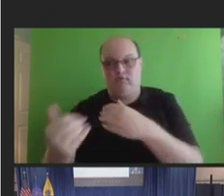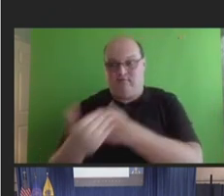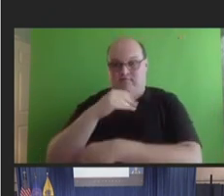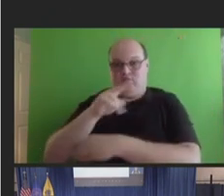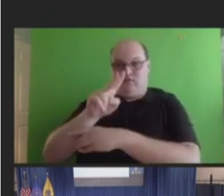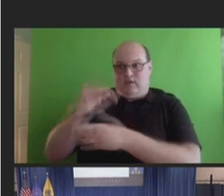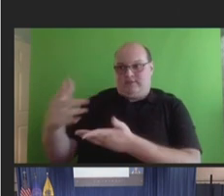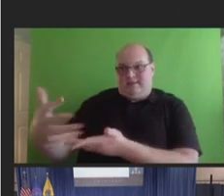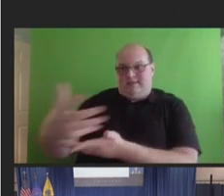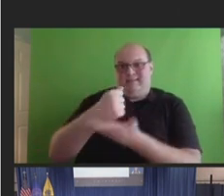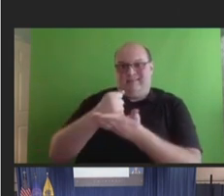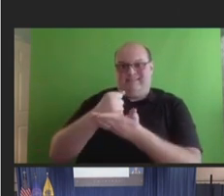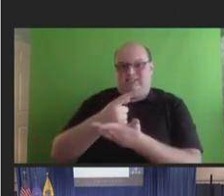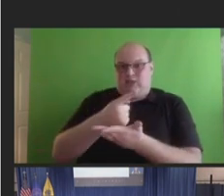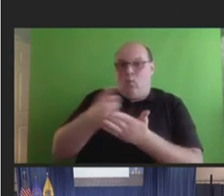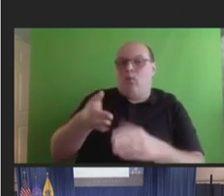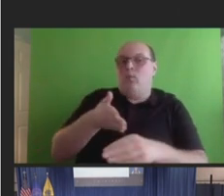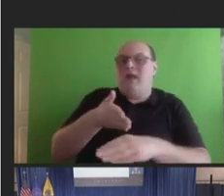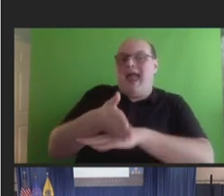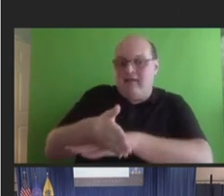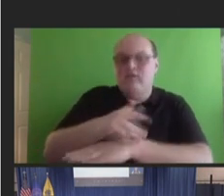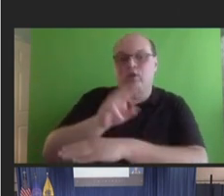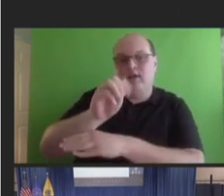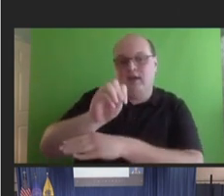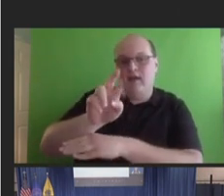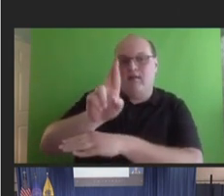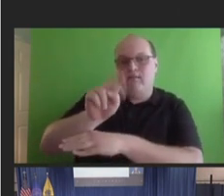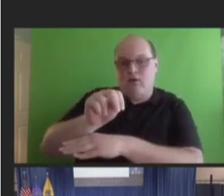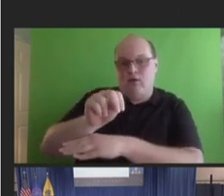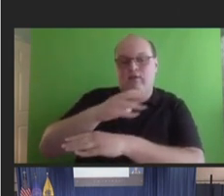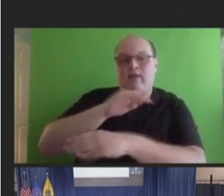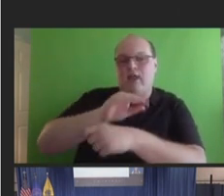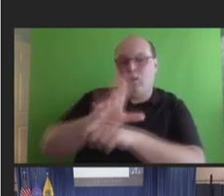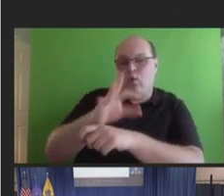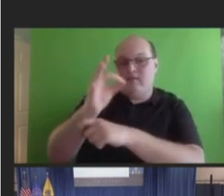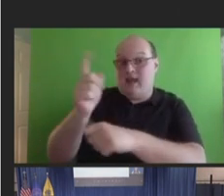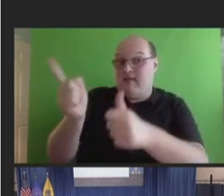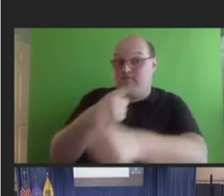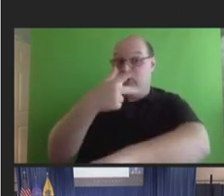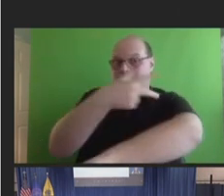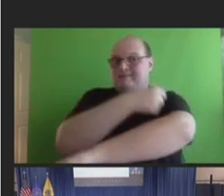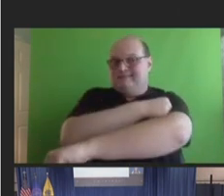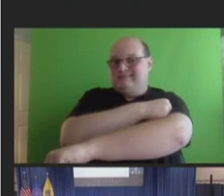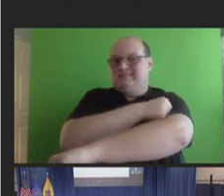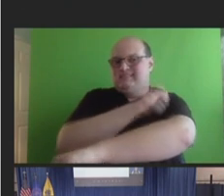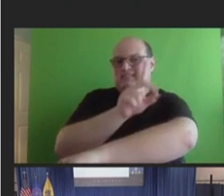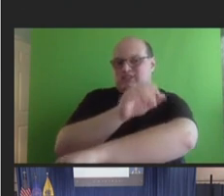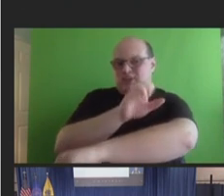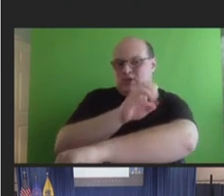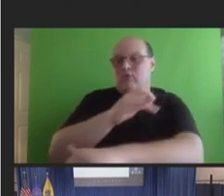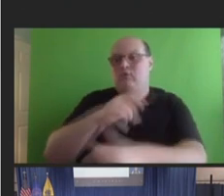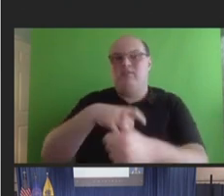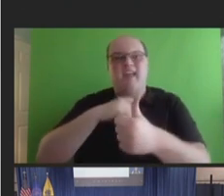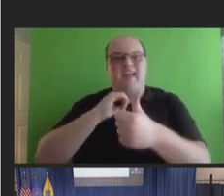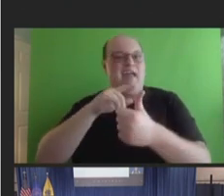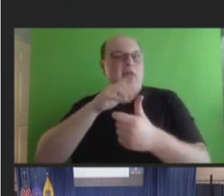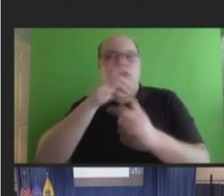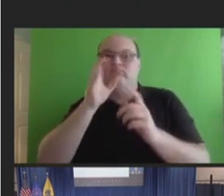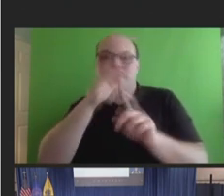after receipt of an mRNA COVID-19 first booster dose and adverse events reported to VAERS